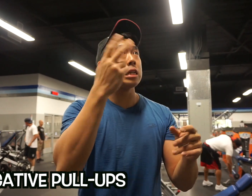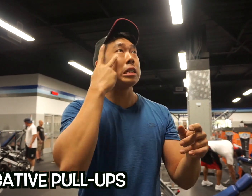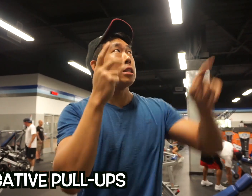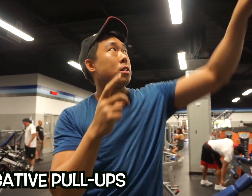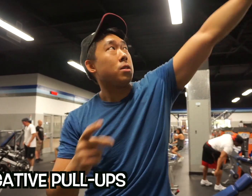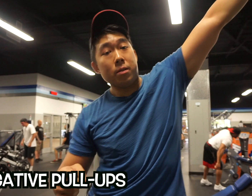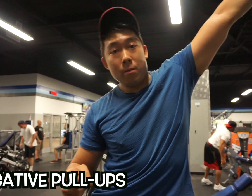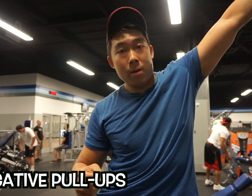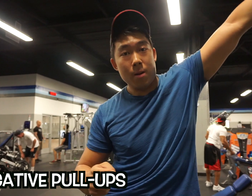See this handle?